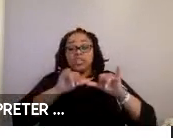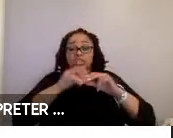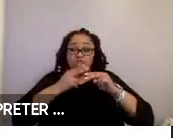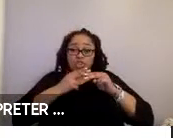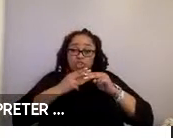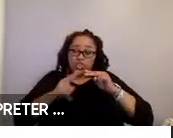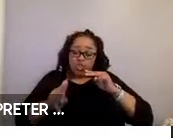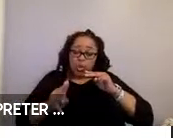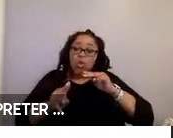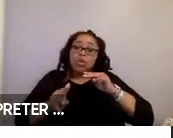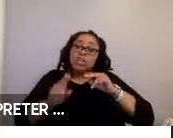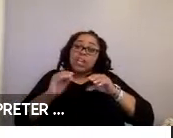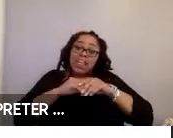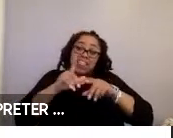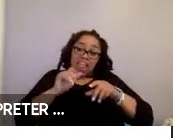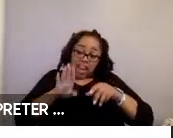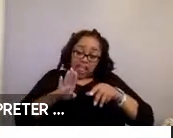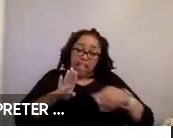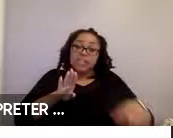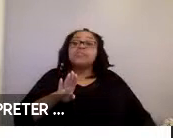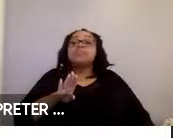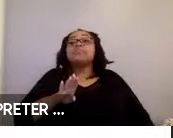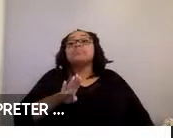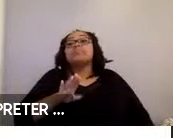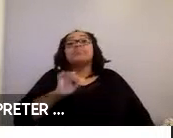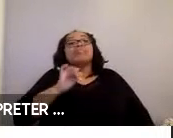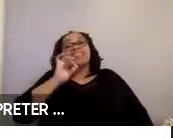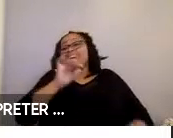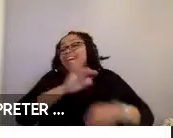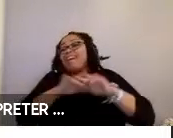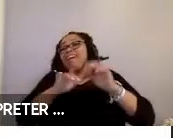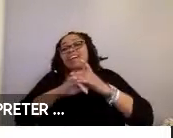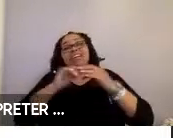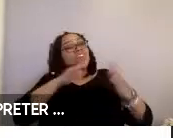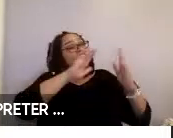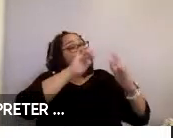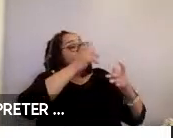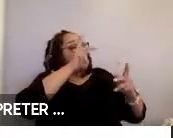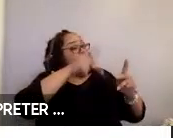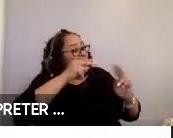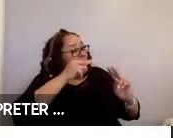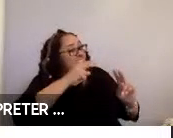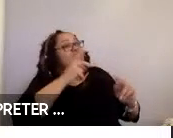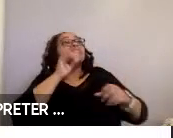space defined in the lab. Discomfort facing other passengers. The pressure of on-time